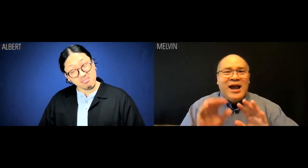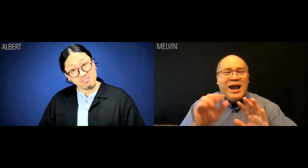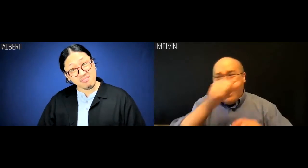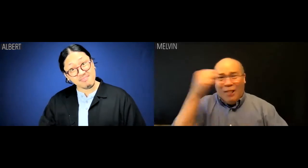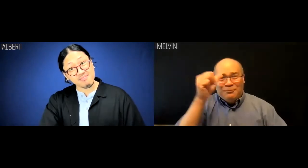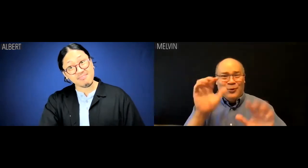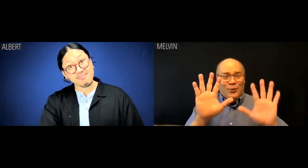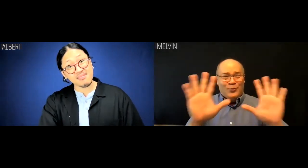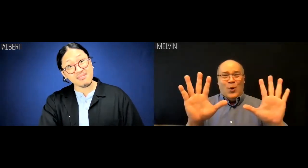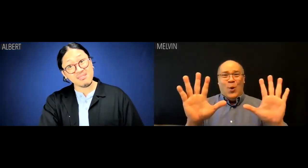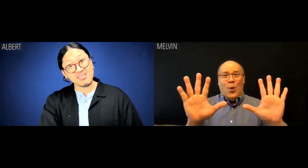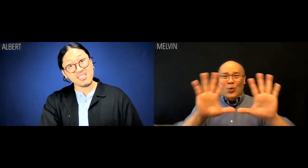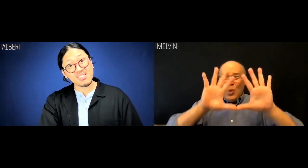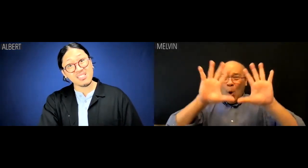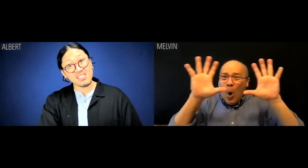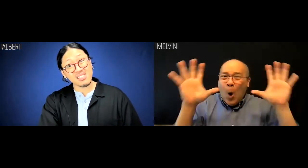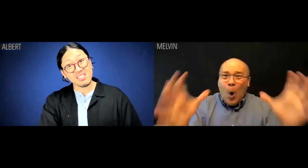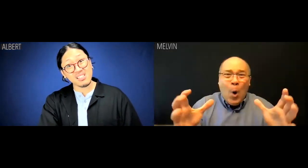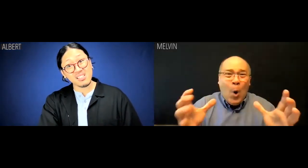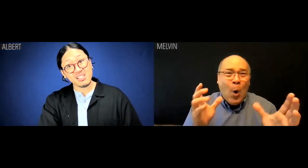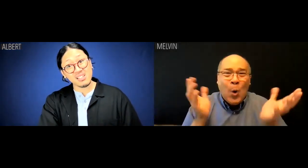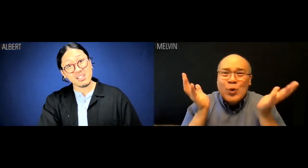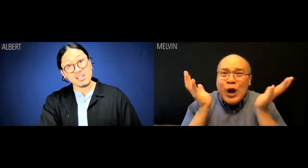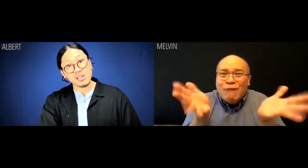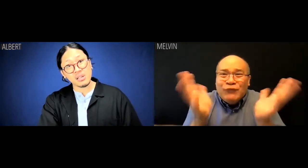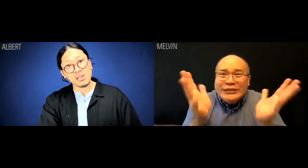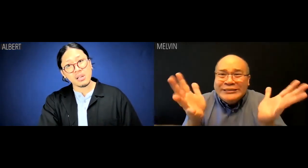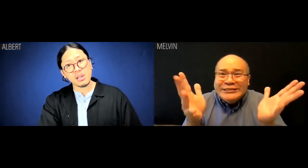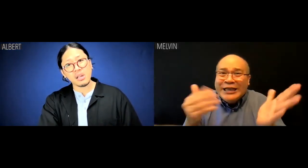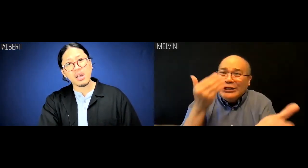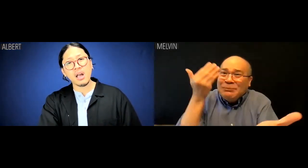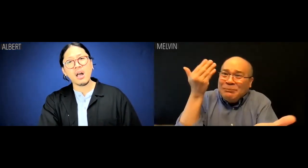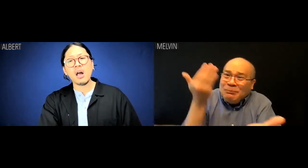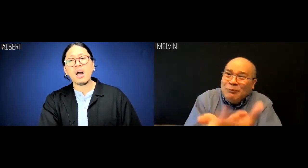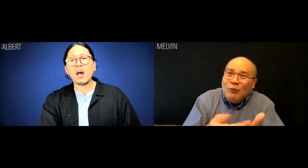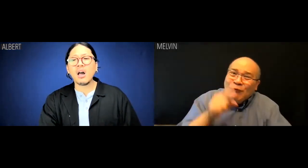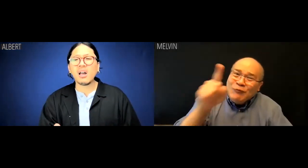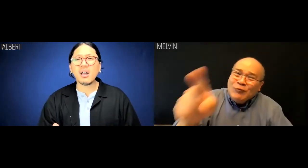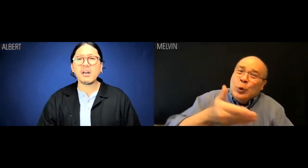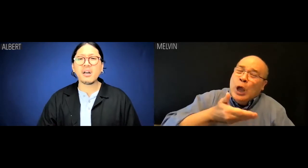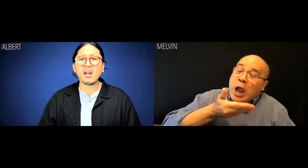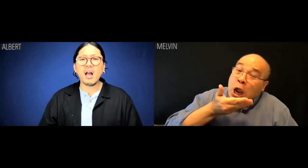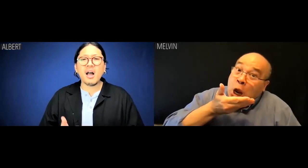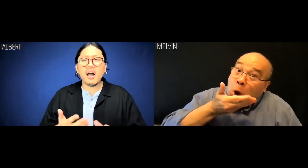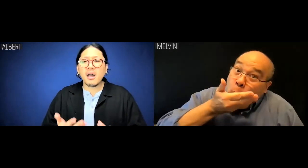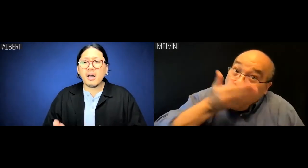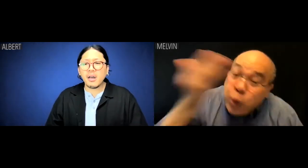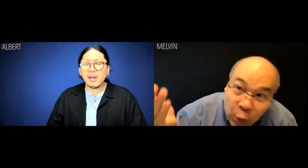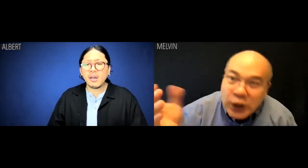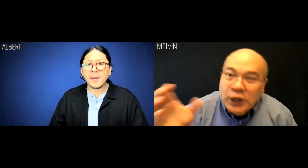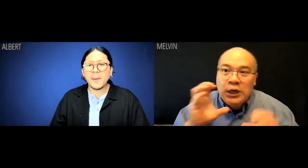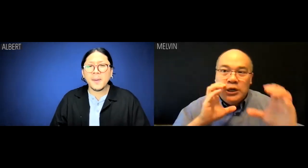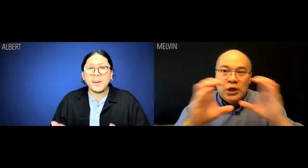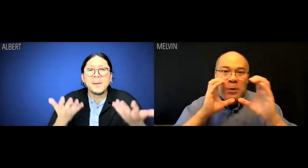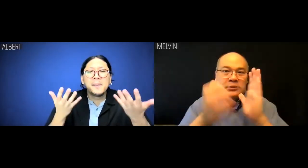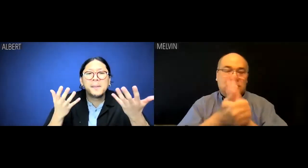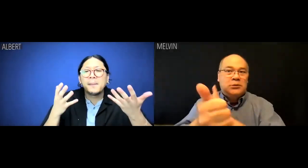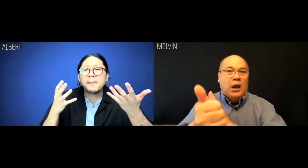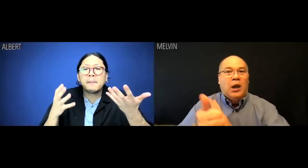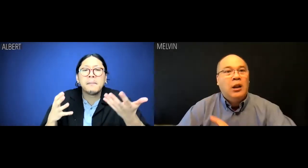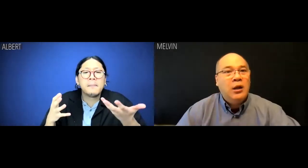Melvin: Albert, this whole conversation demonstrates you have no communication skills.